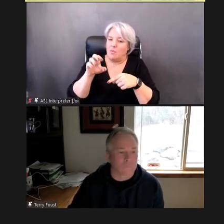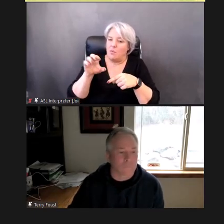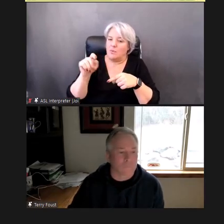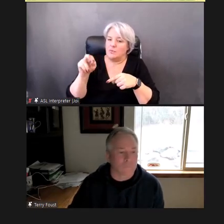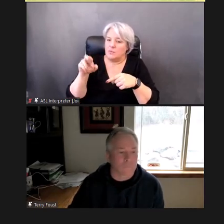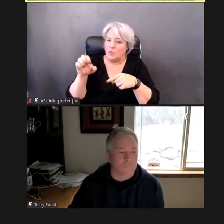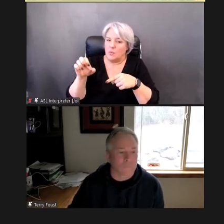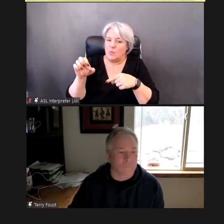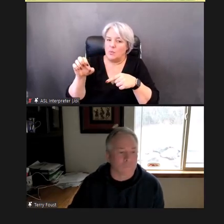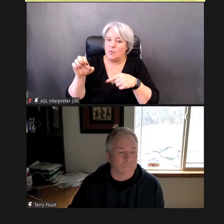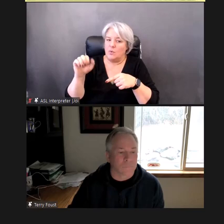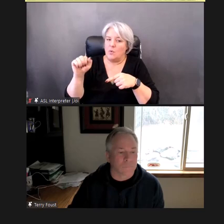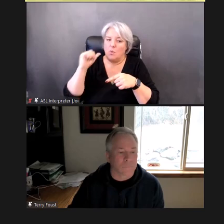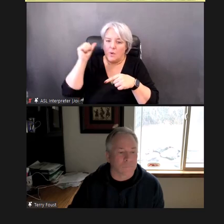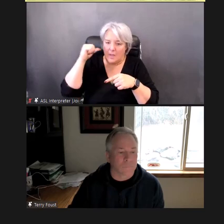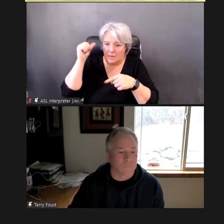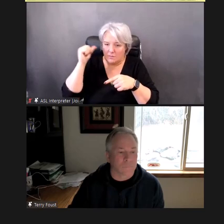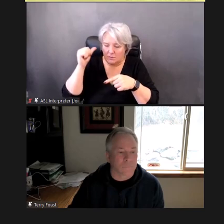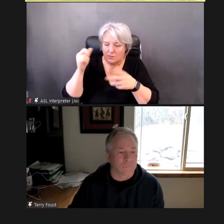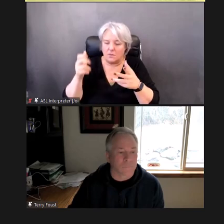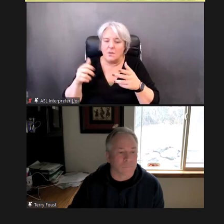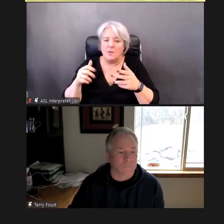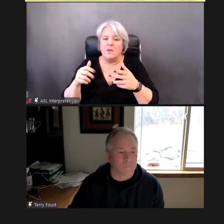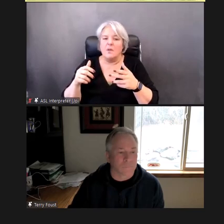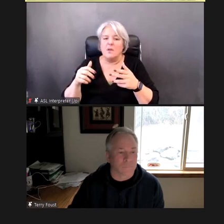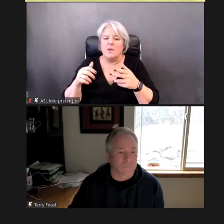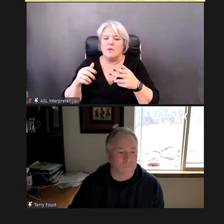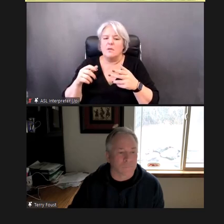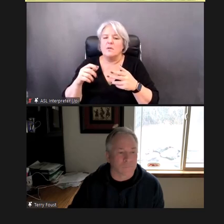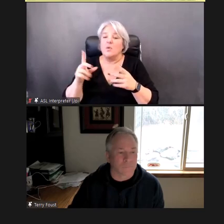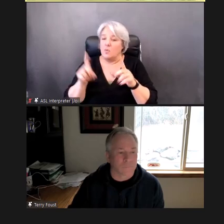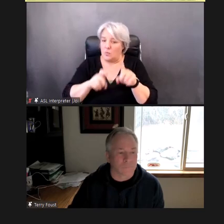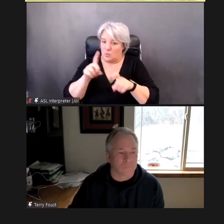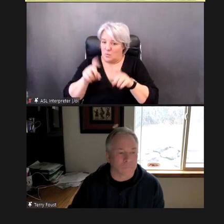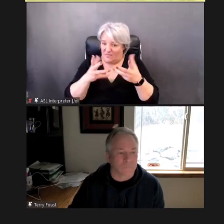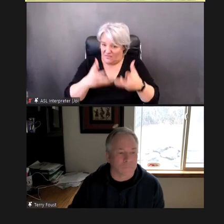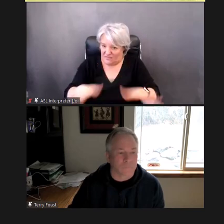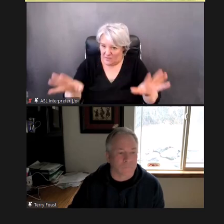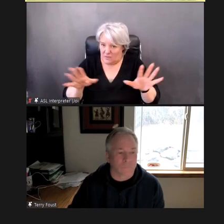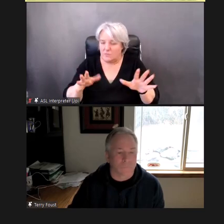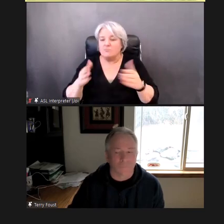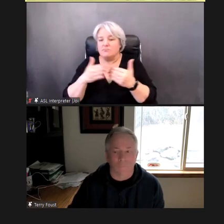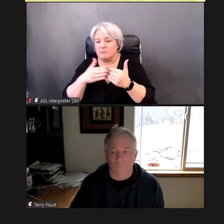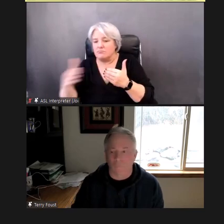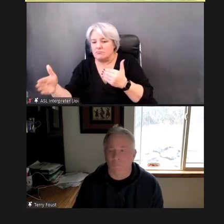After we address those questions, we'll, then, move on to a similar